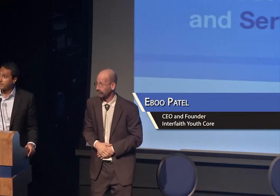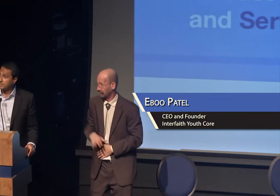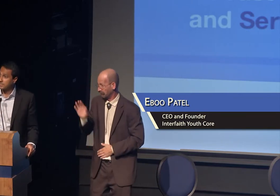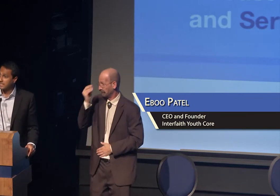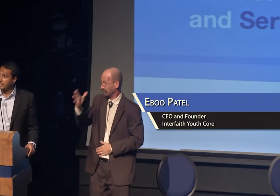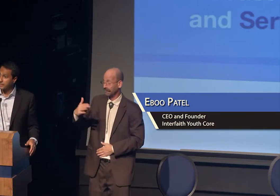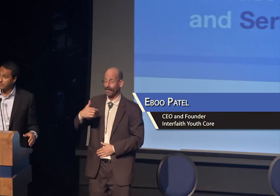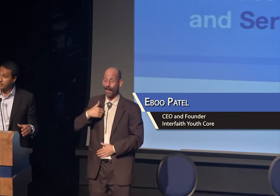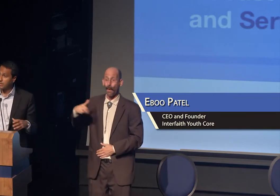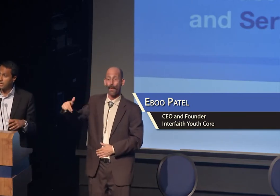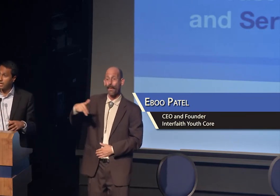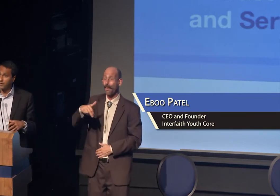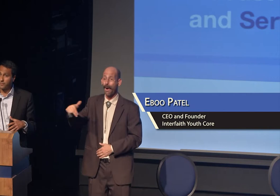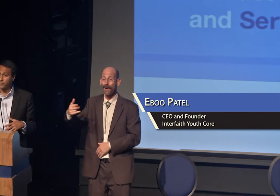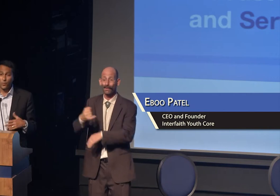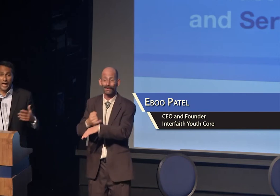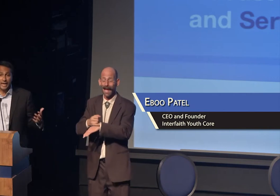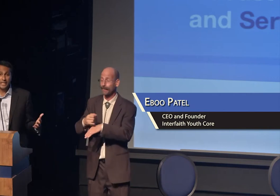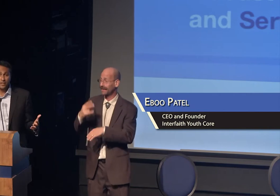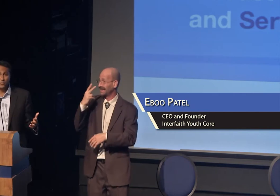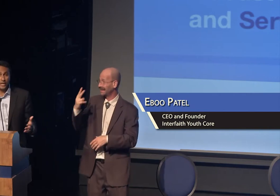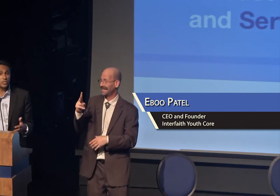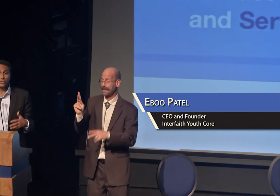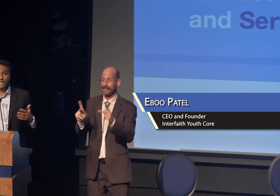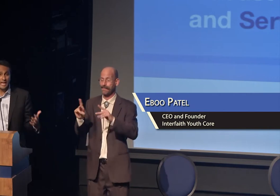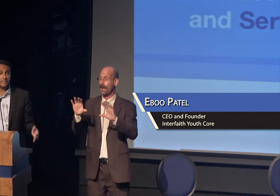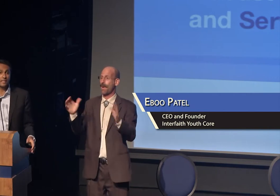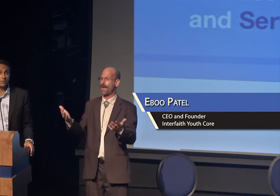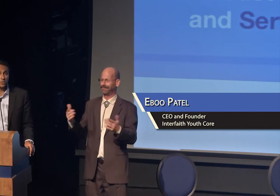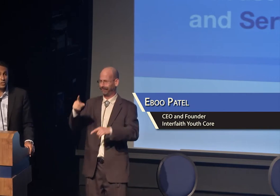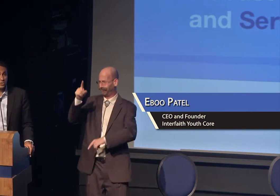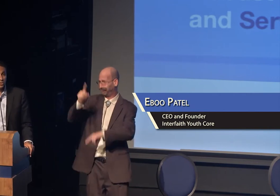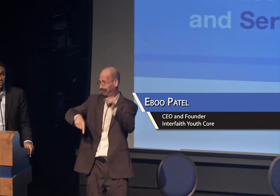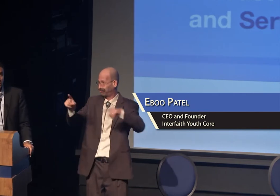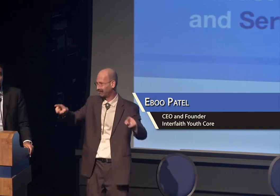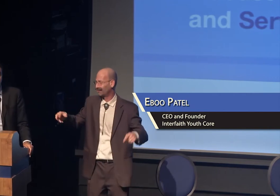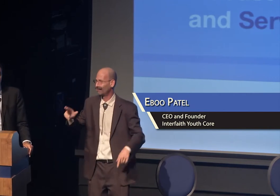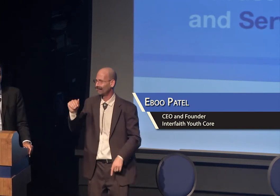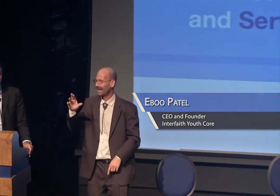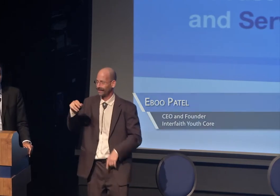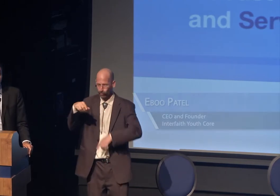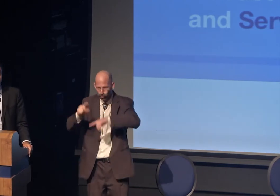seeing people of a variety of racial, ethnic, religious, gender, sexuality backgrounds,